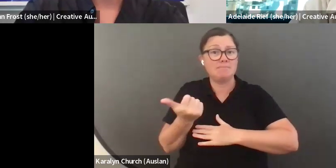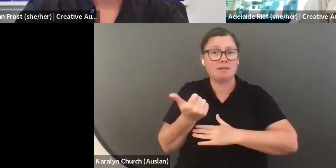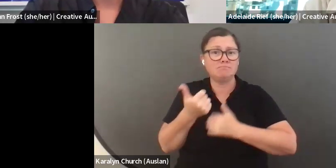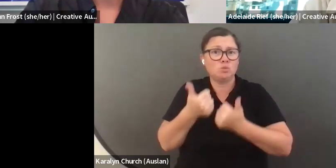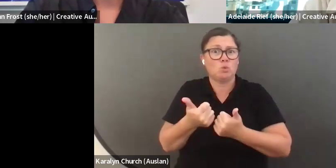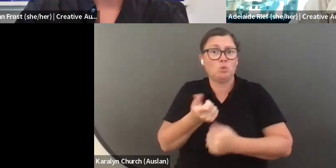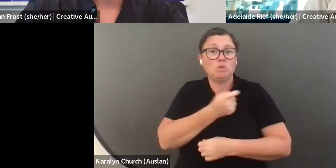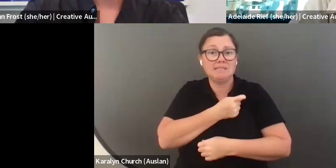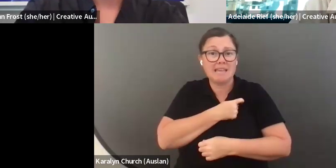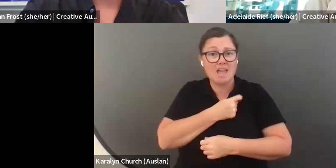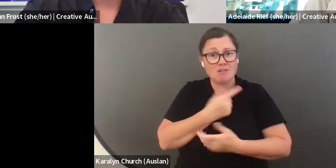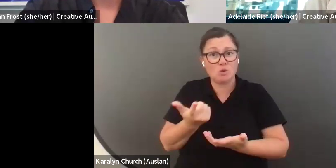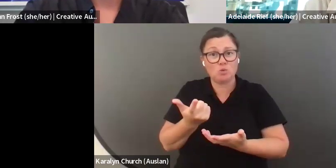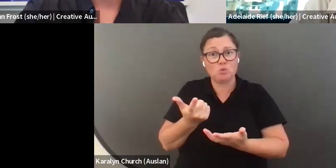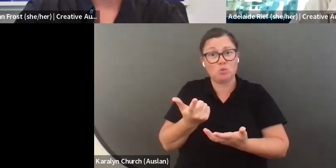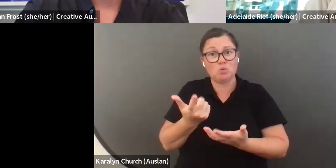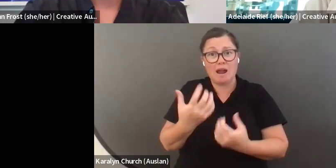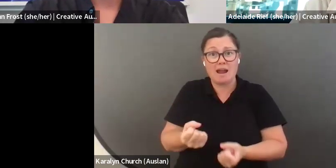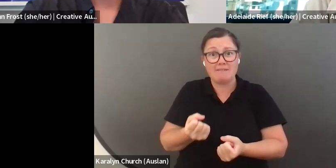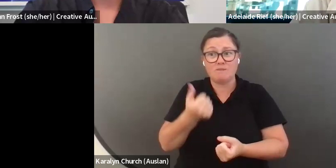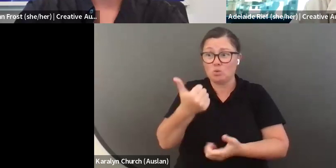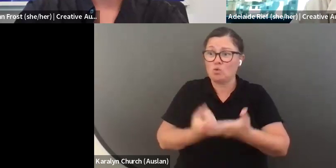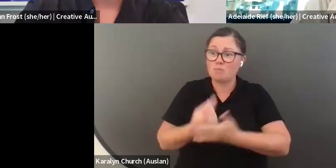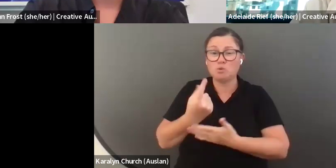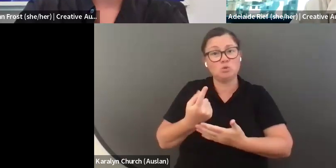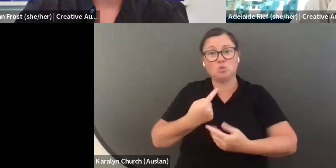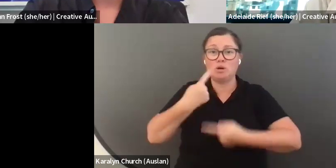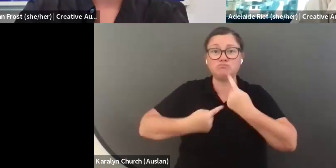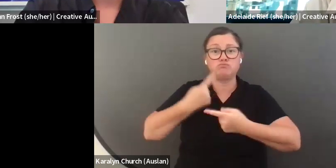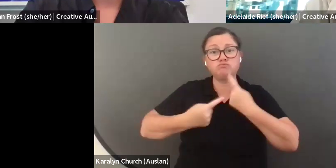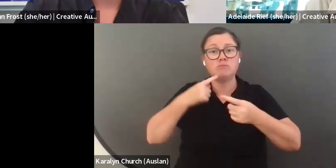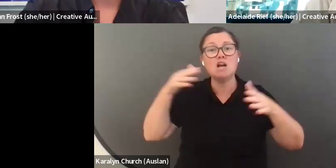do something that sometimes is a little bit scary and we know that recording videos is